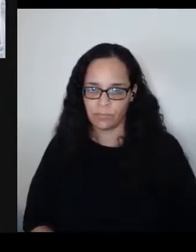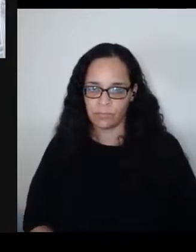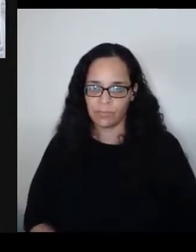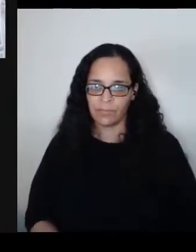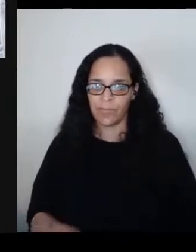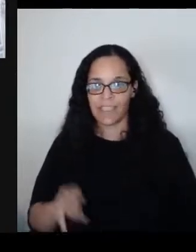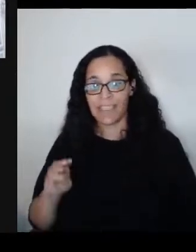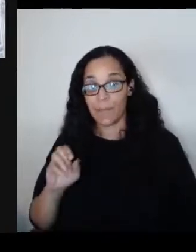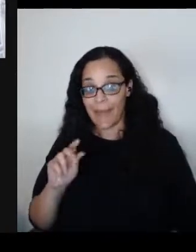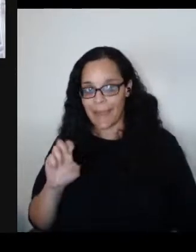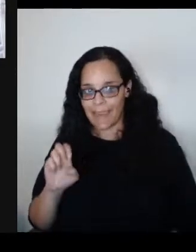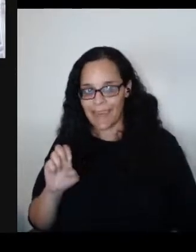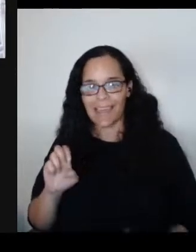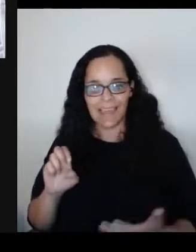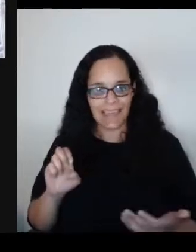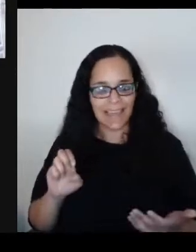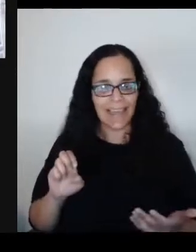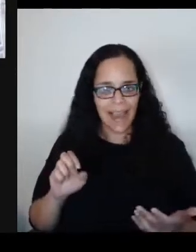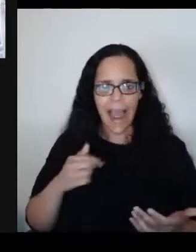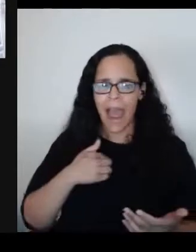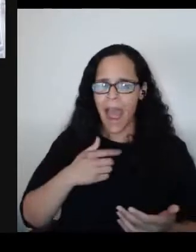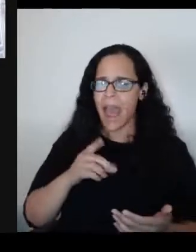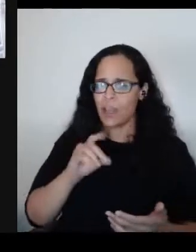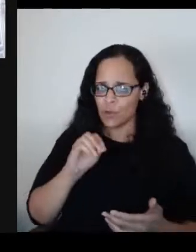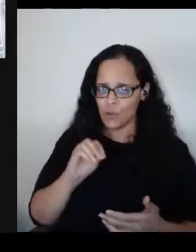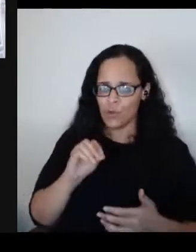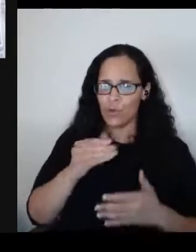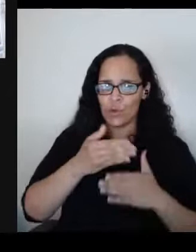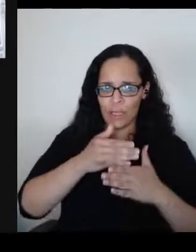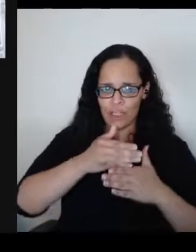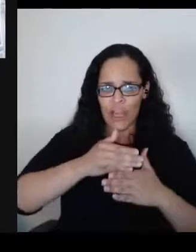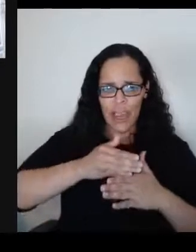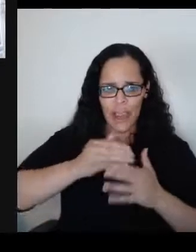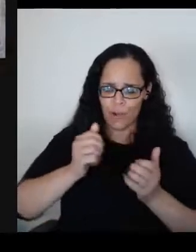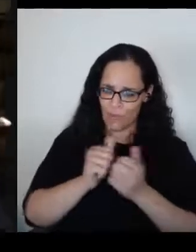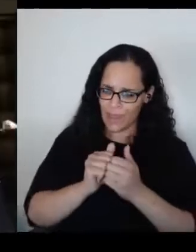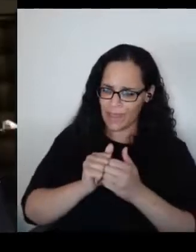I do share President Biden's optimism but,